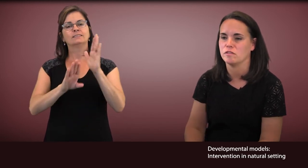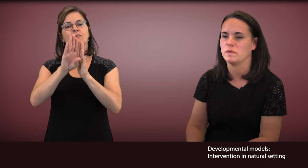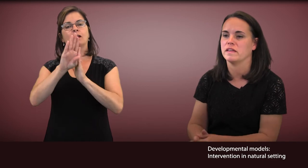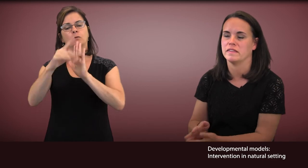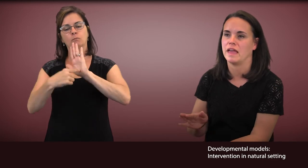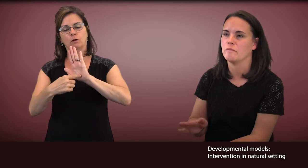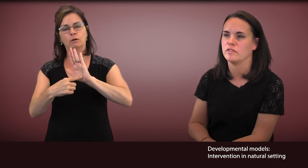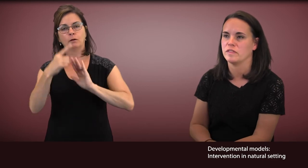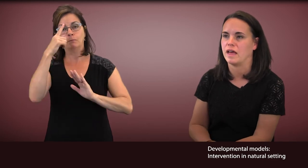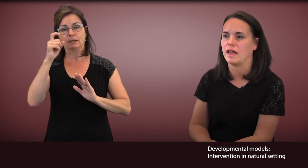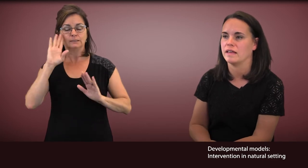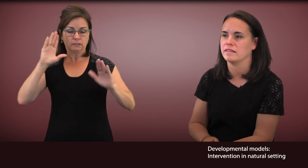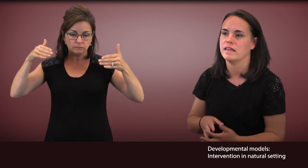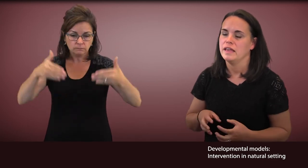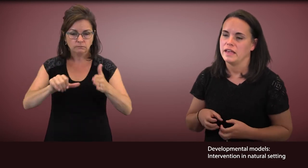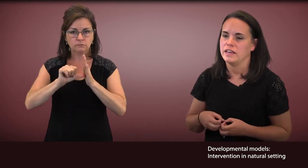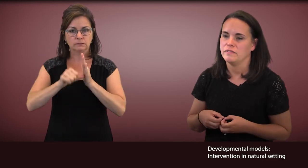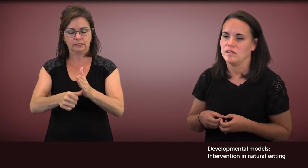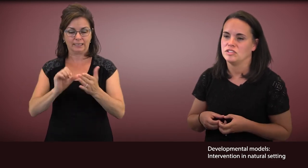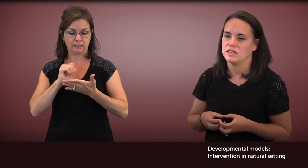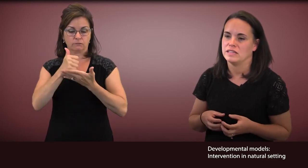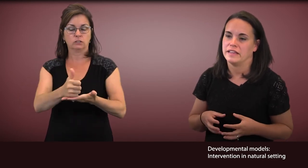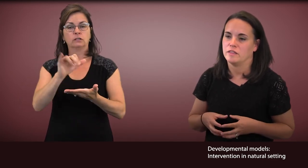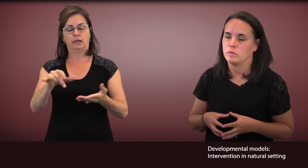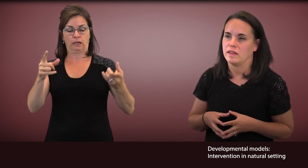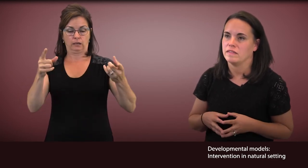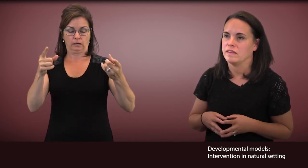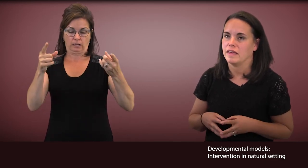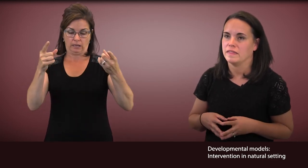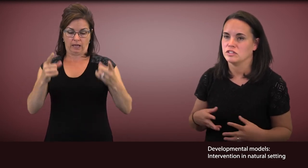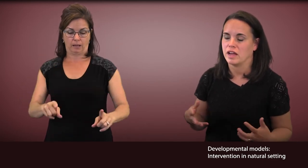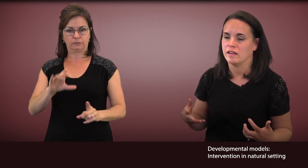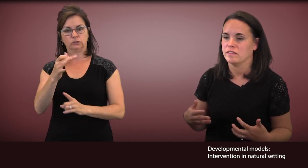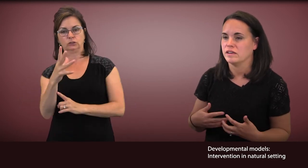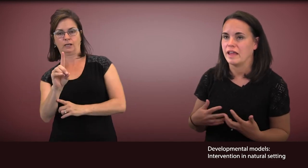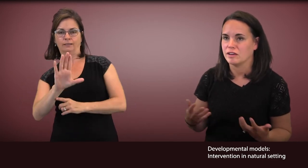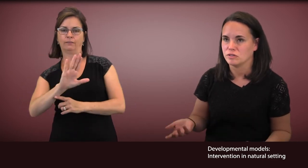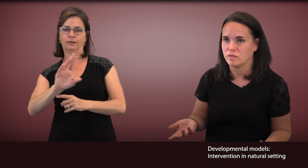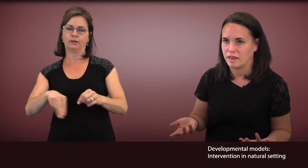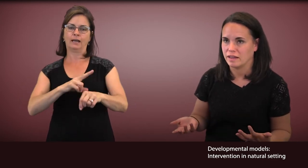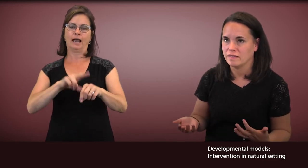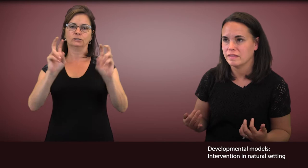because they emphasize intervention that takes place in the child's natural settings